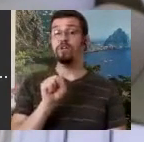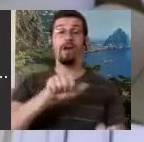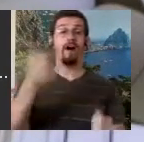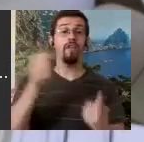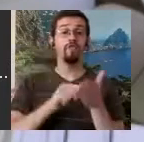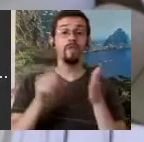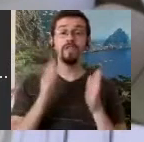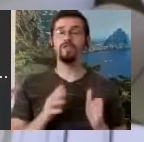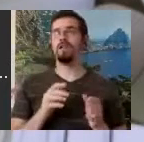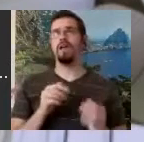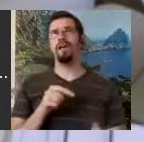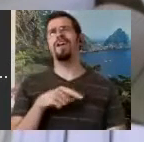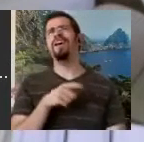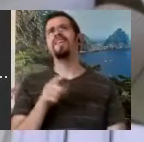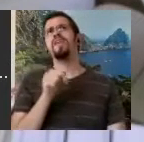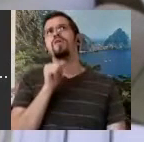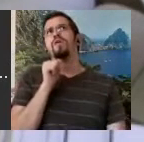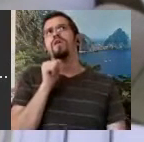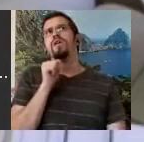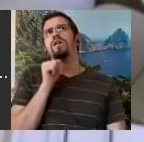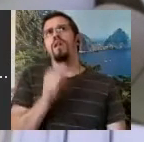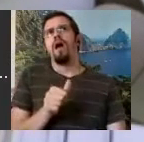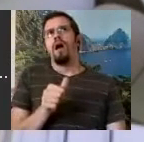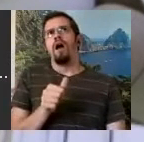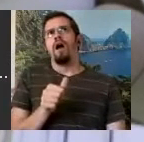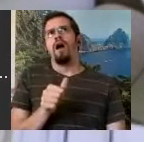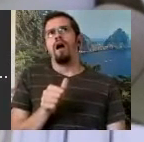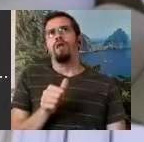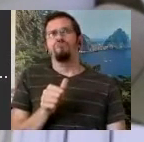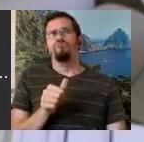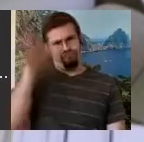open minded people, they were, but they said "why would they want to do that?" and